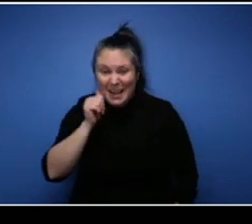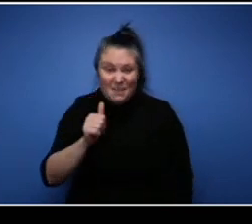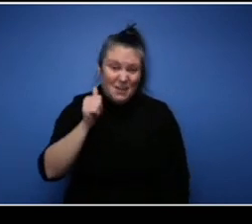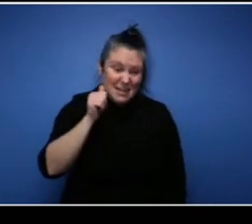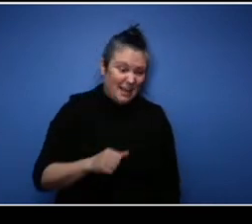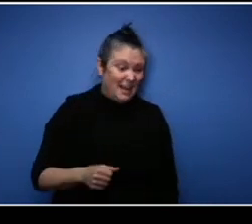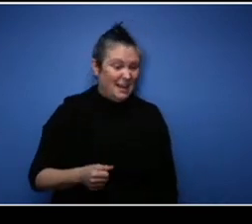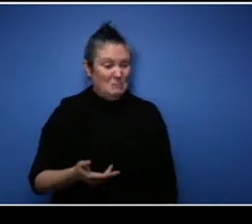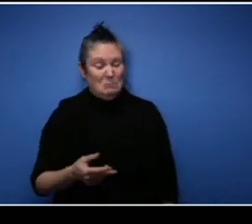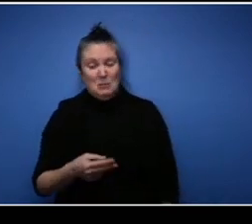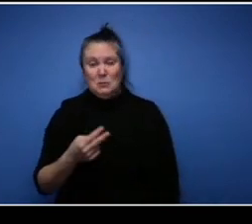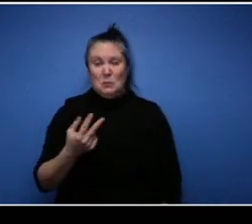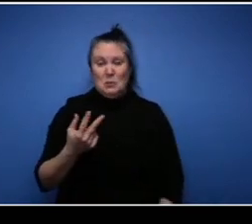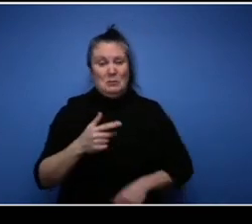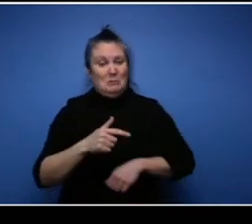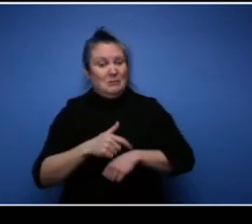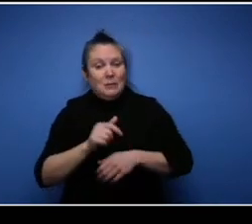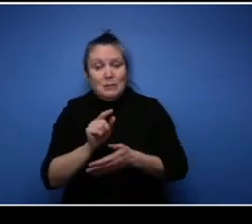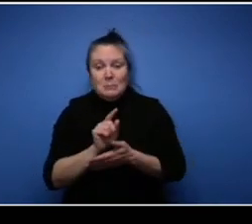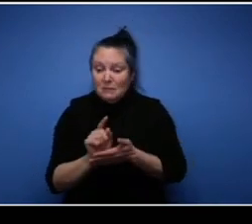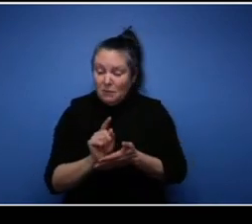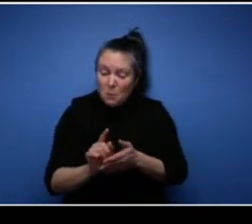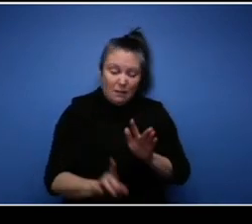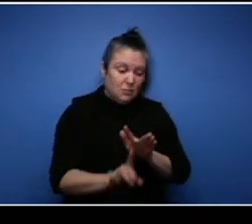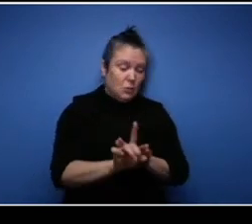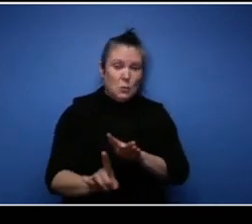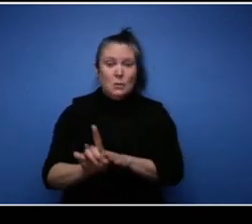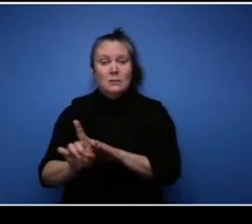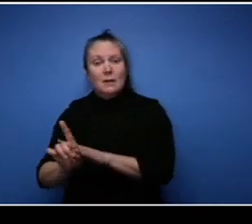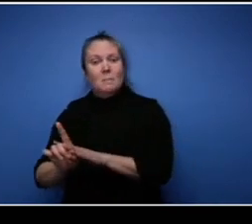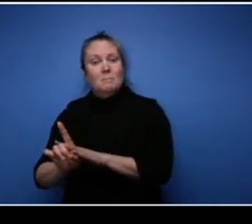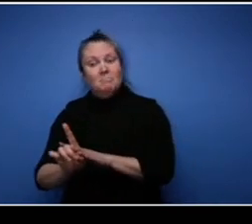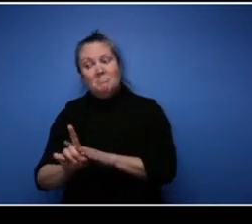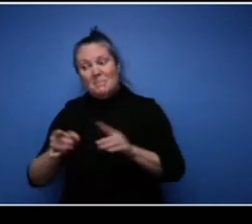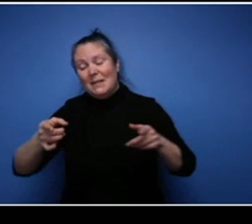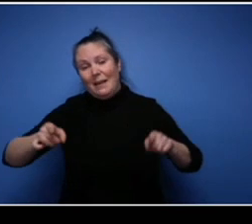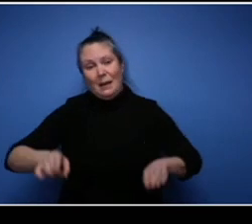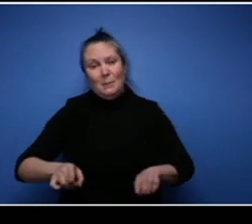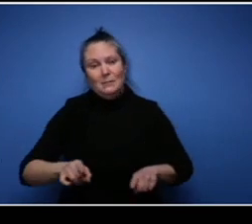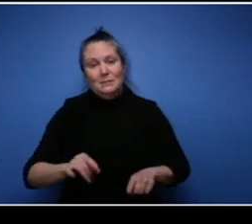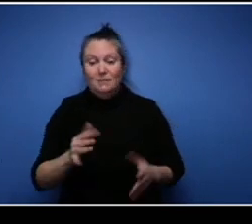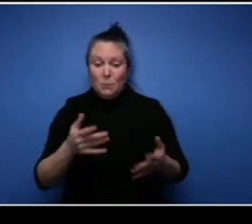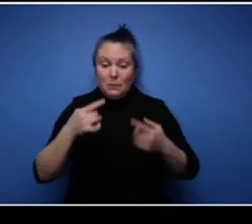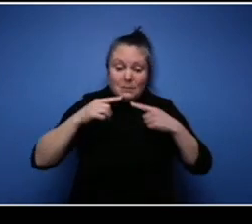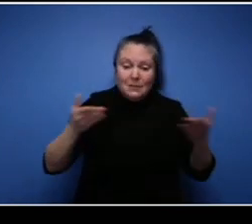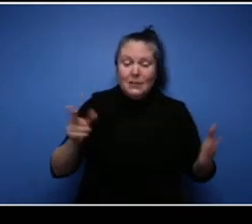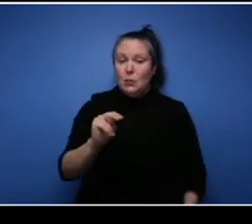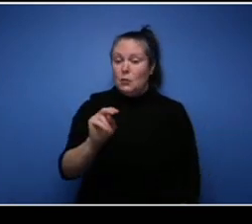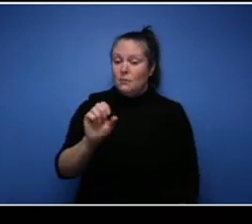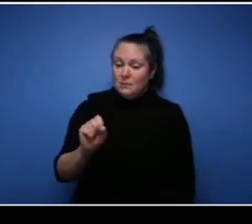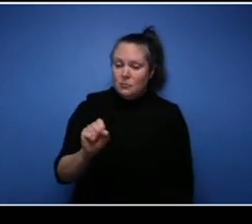to be successful in Nova Scotia, in Canada really in general, you have to you have to